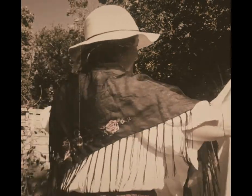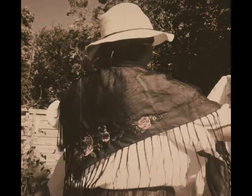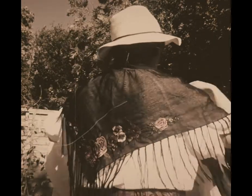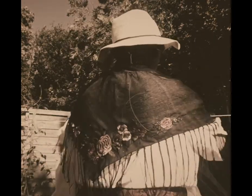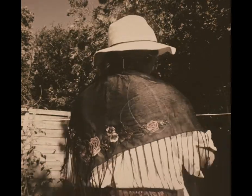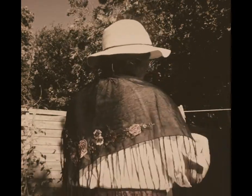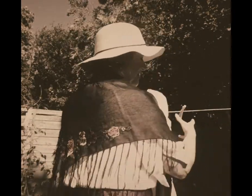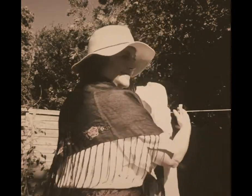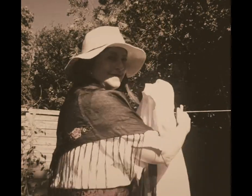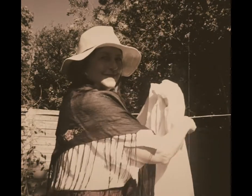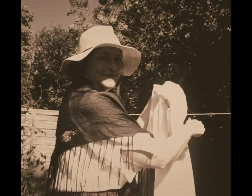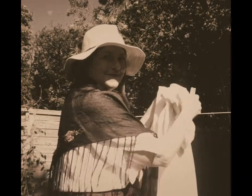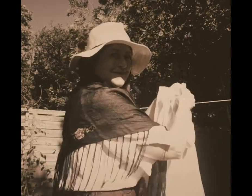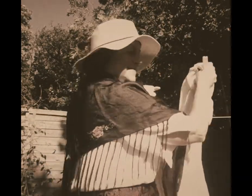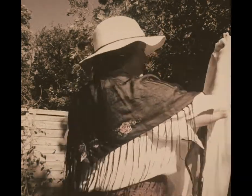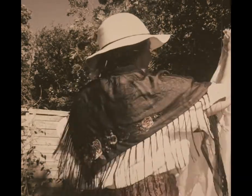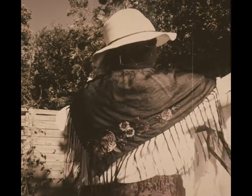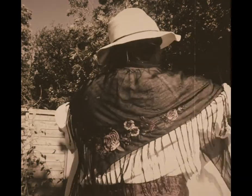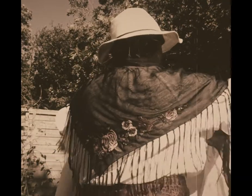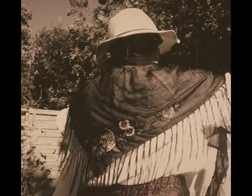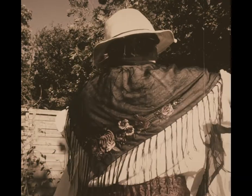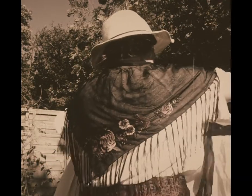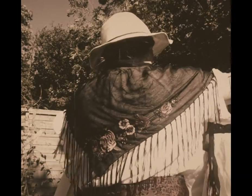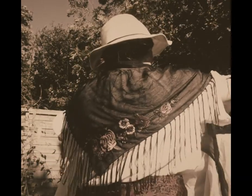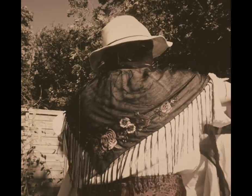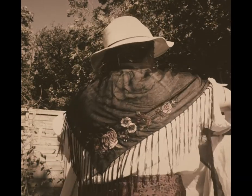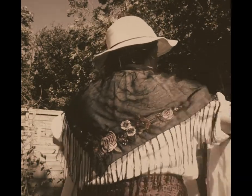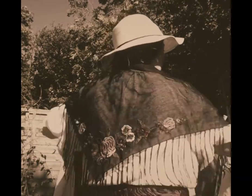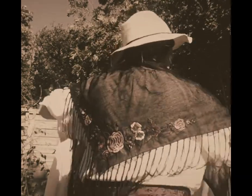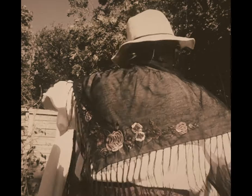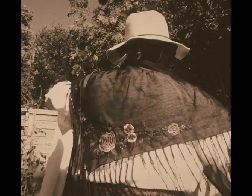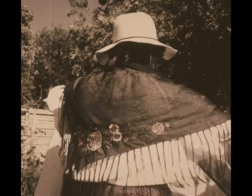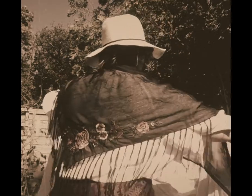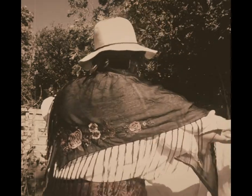Now Sunday is our washing day, don’t we wash it clean